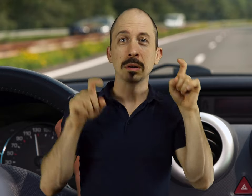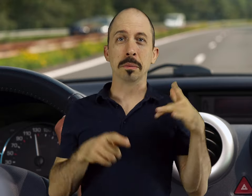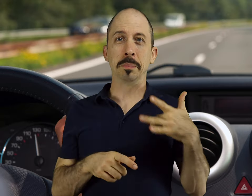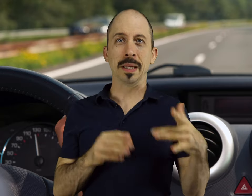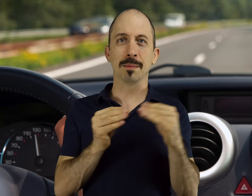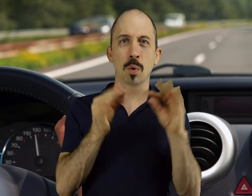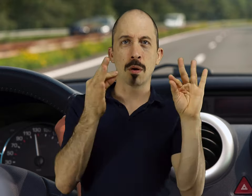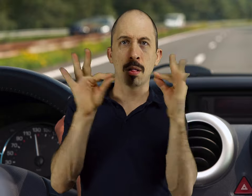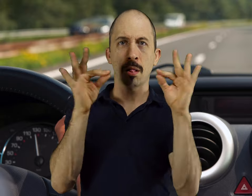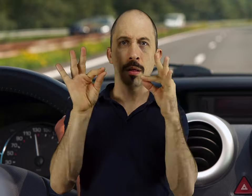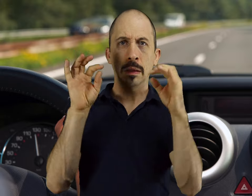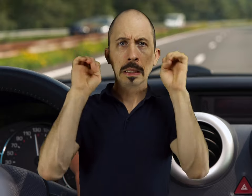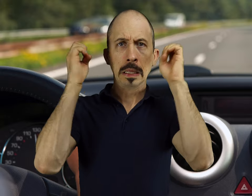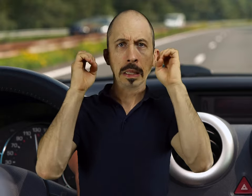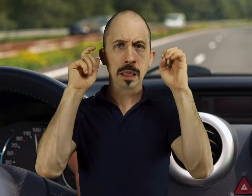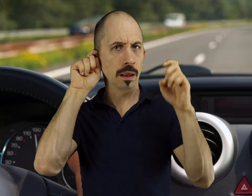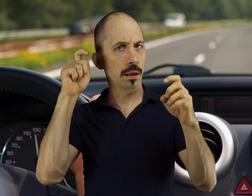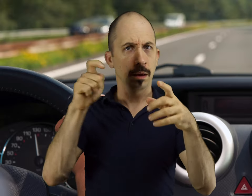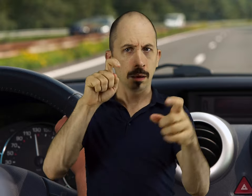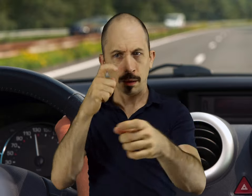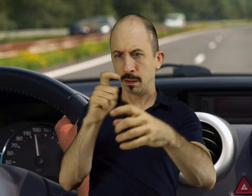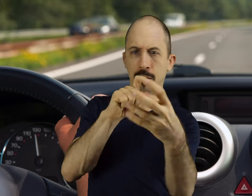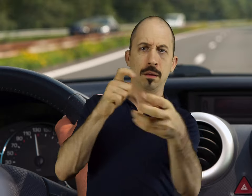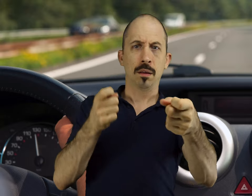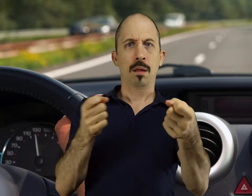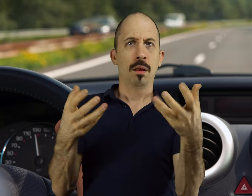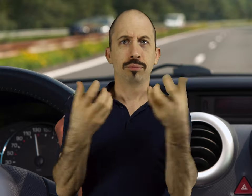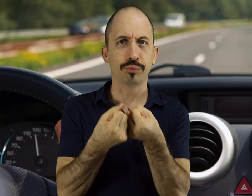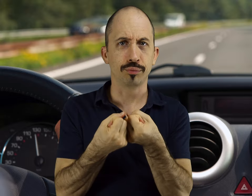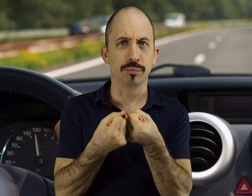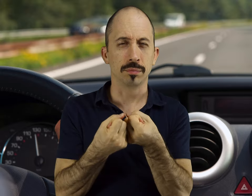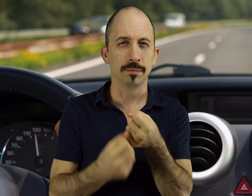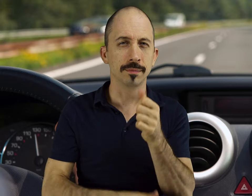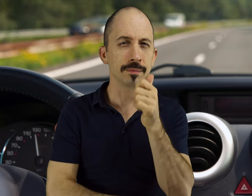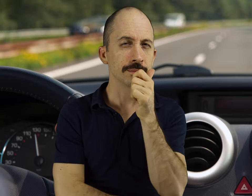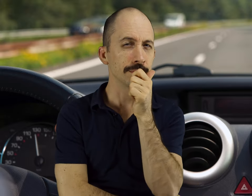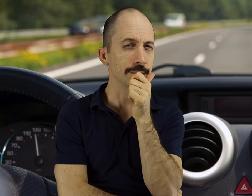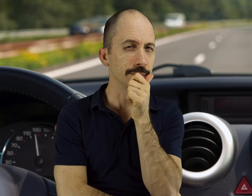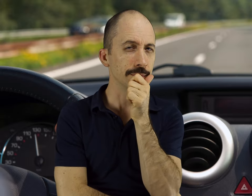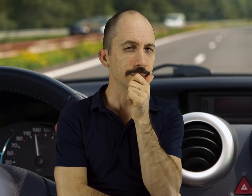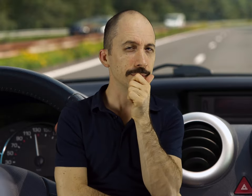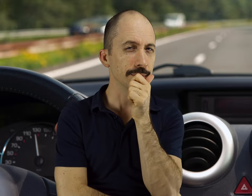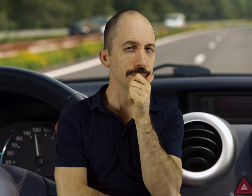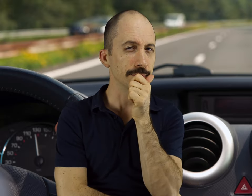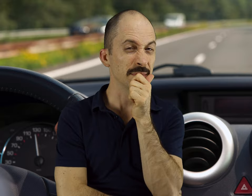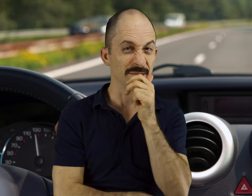tend to be more distracted by malfunctioning units, which may result in collisions. Hmm...